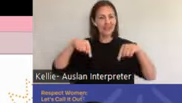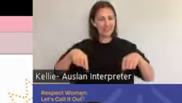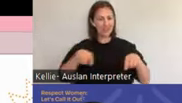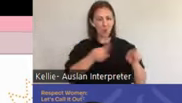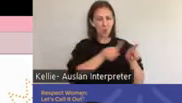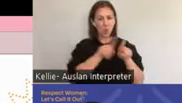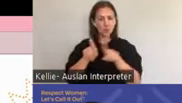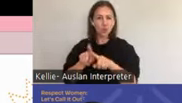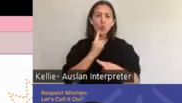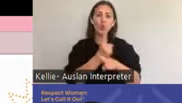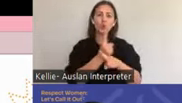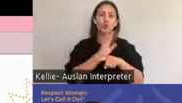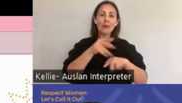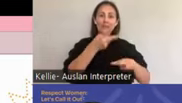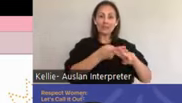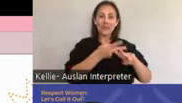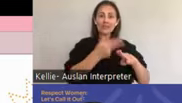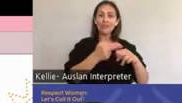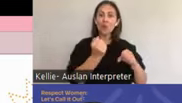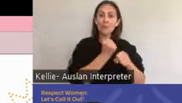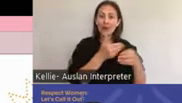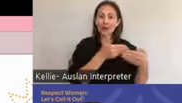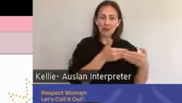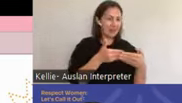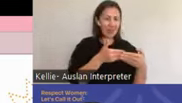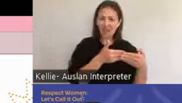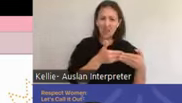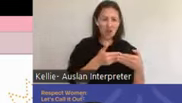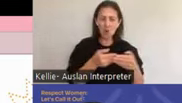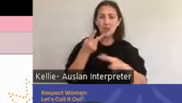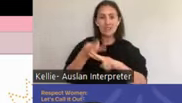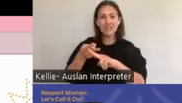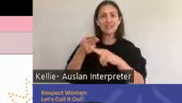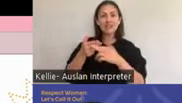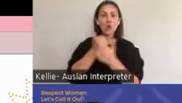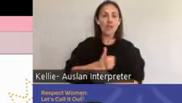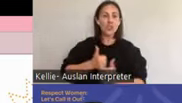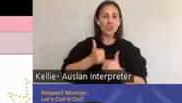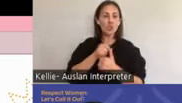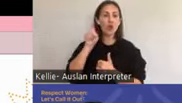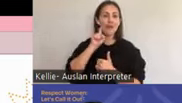Sex positivity refers to an ideology that promotes with respect to gender and sexuality being